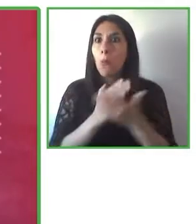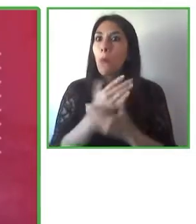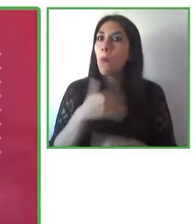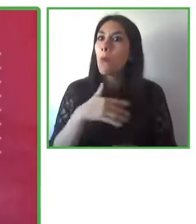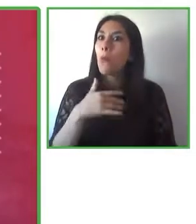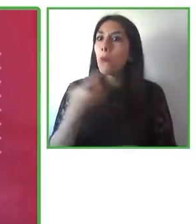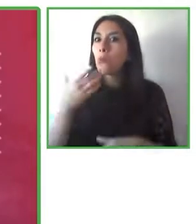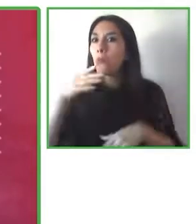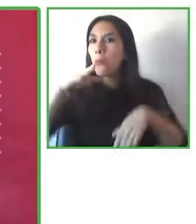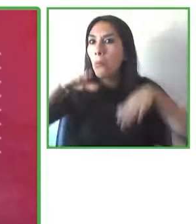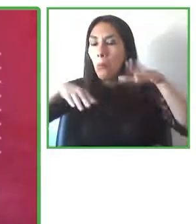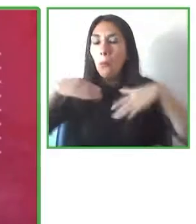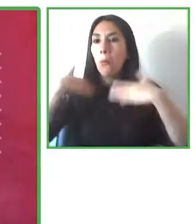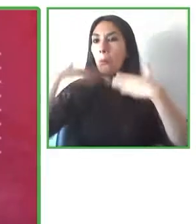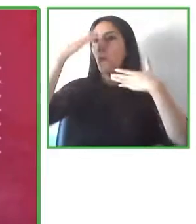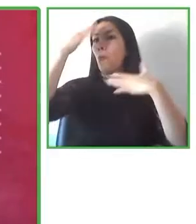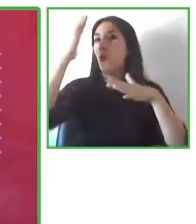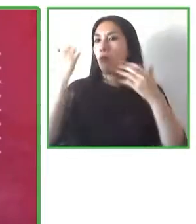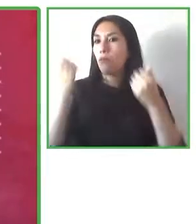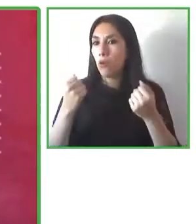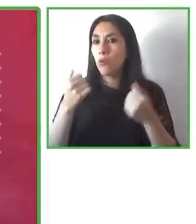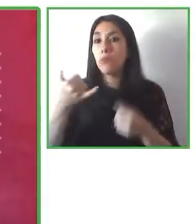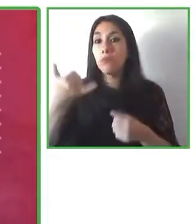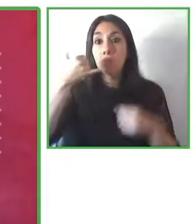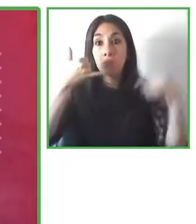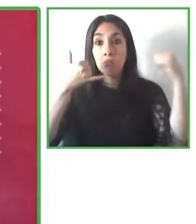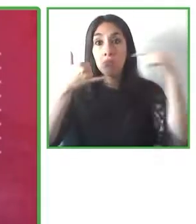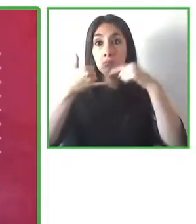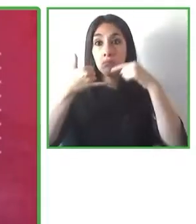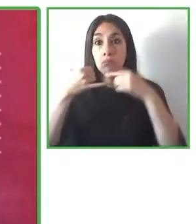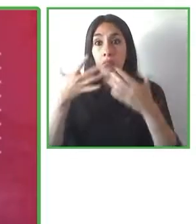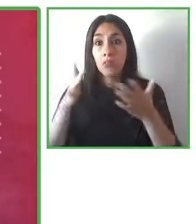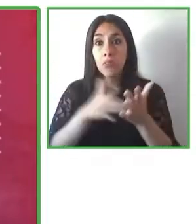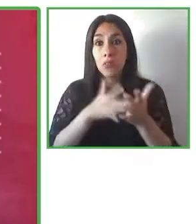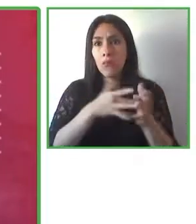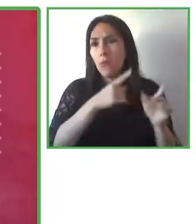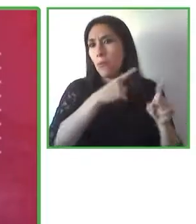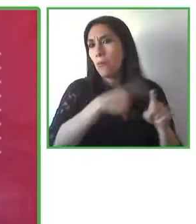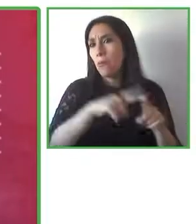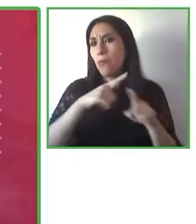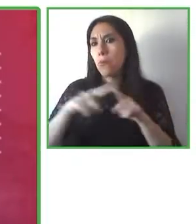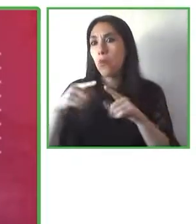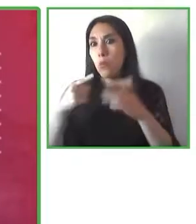the possibilities of the devices and the options they give us. We're going to have our next speaker